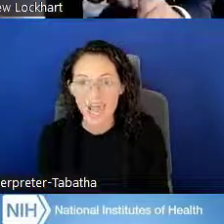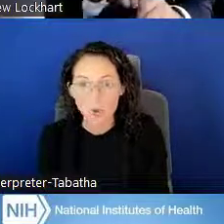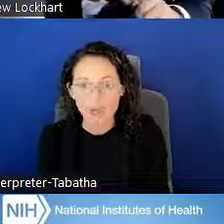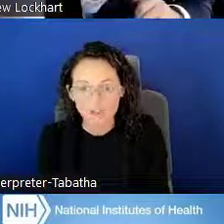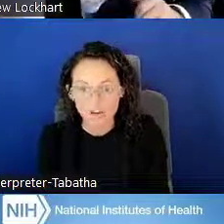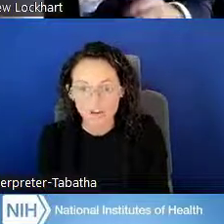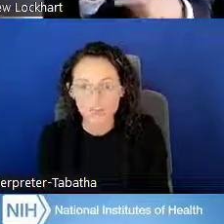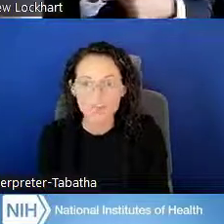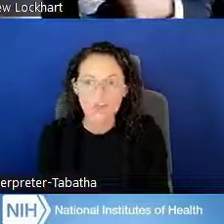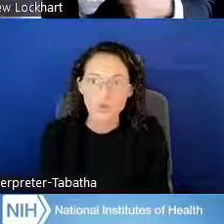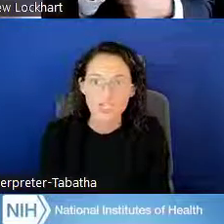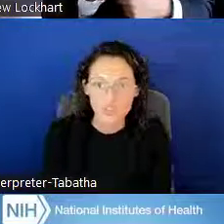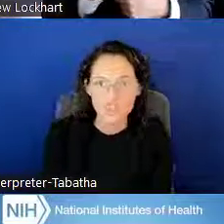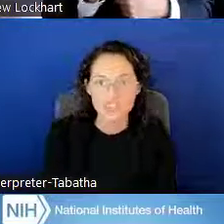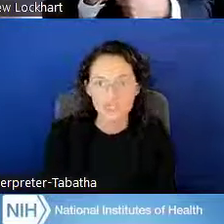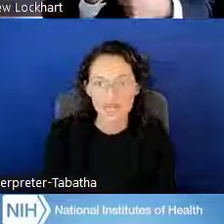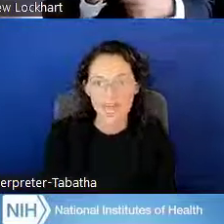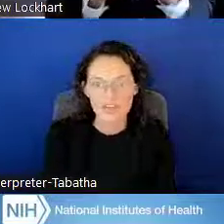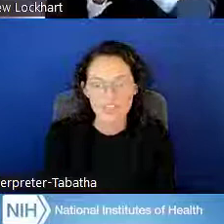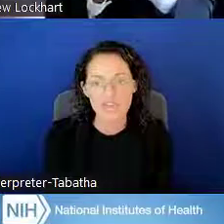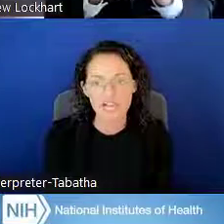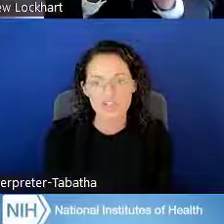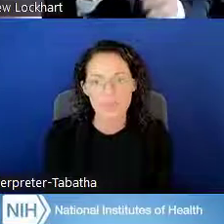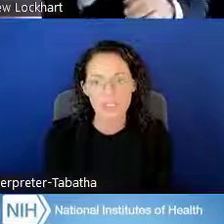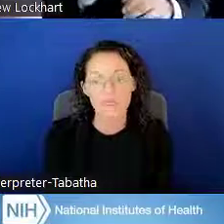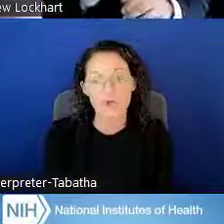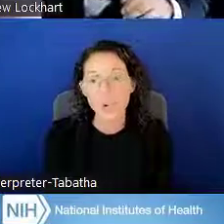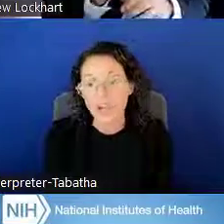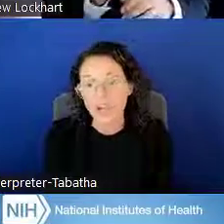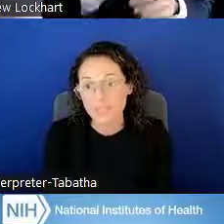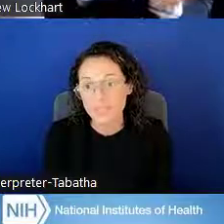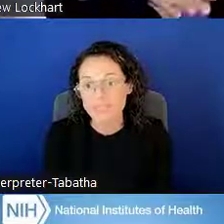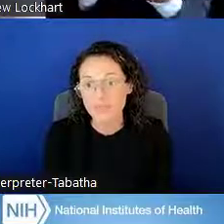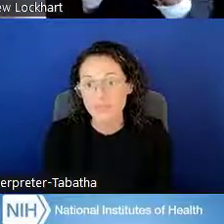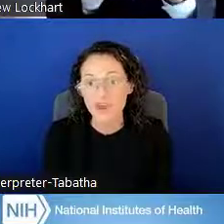However, we do still have the eligibility requirement